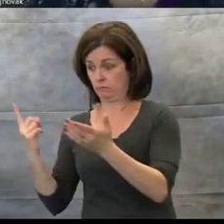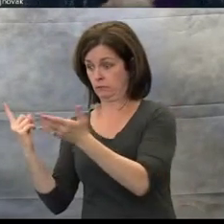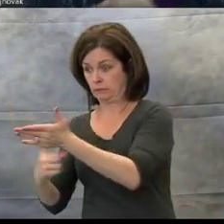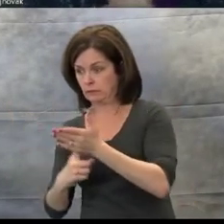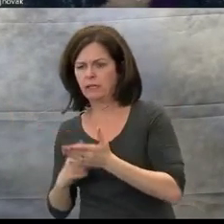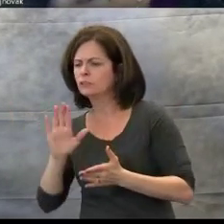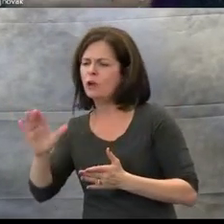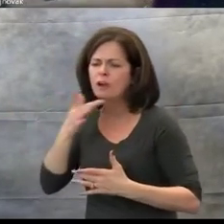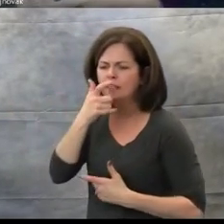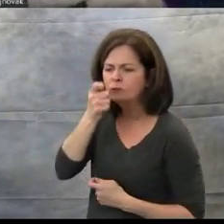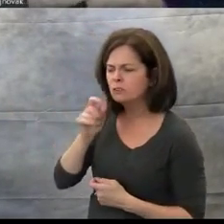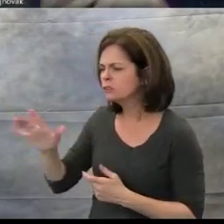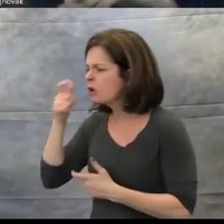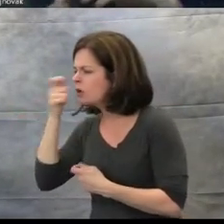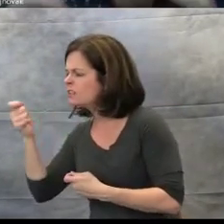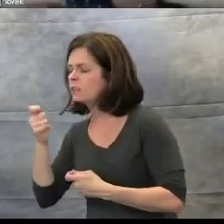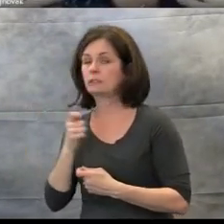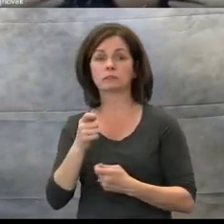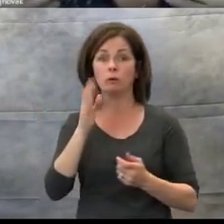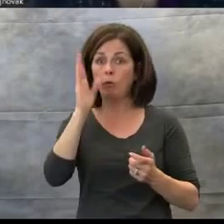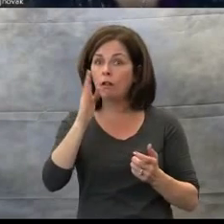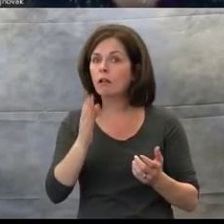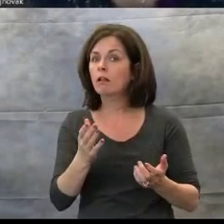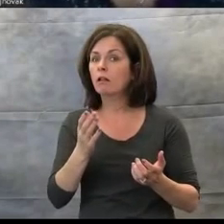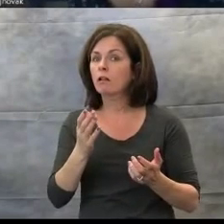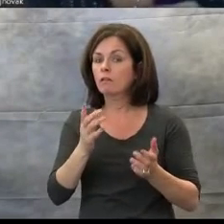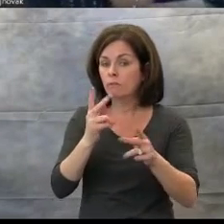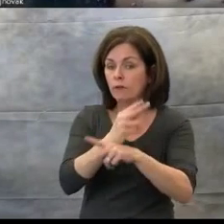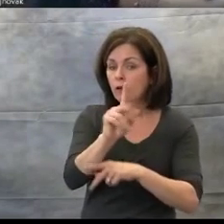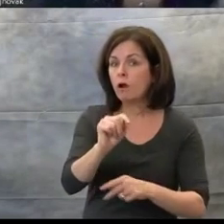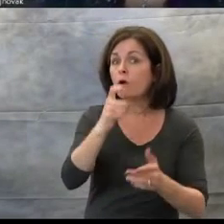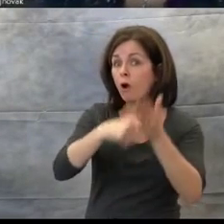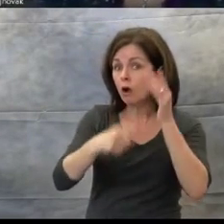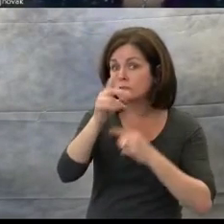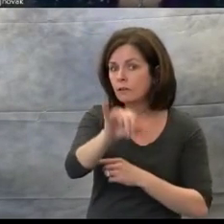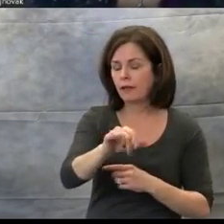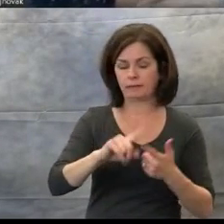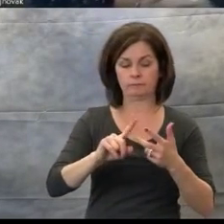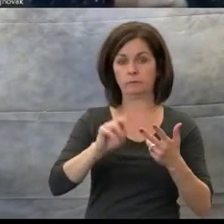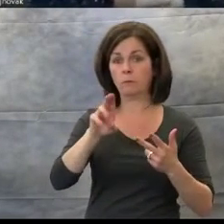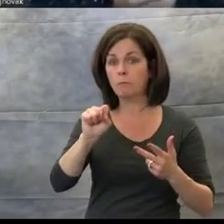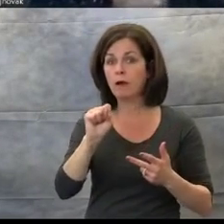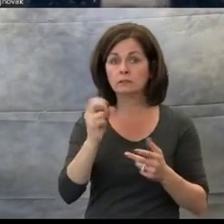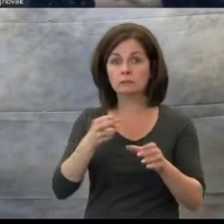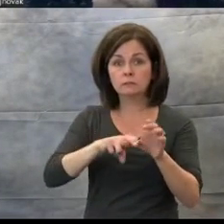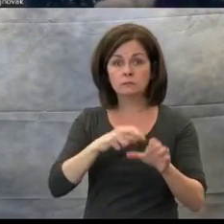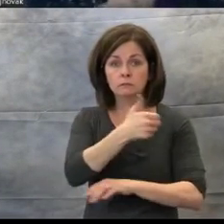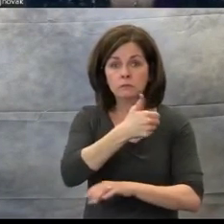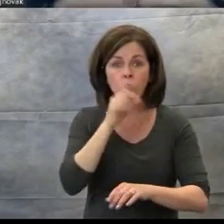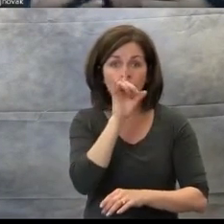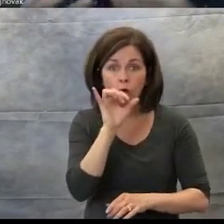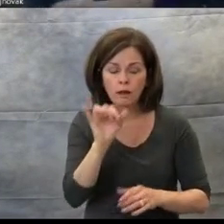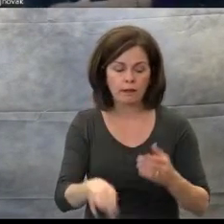we'd look how does the bus take you to that event, who would you go with, what are some of social rules